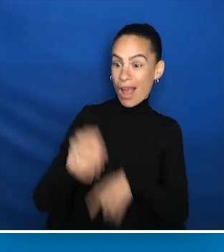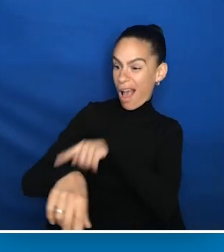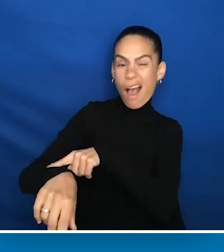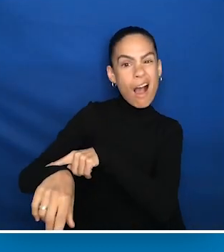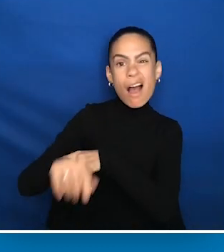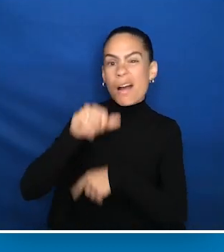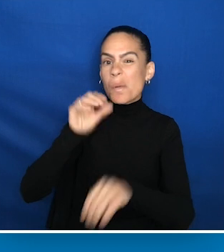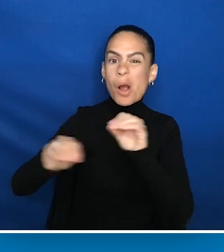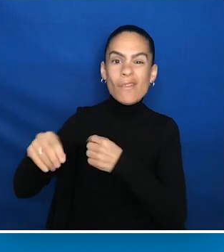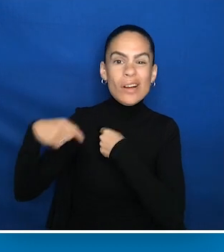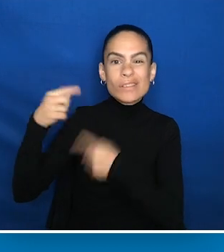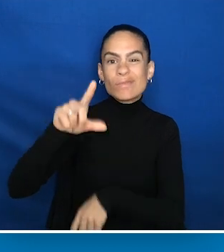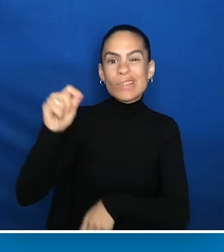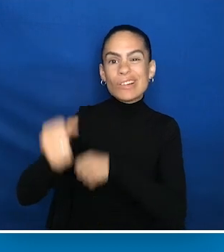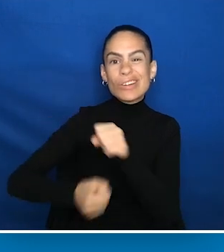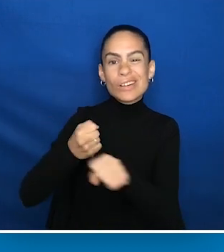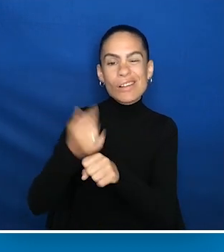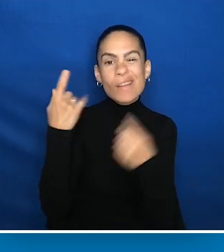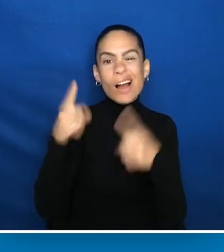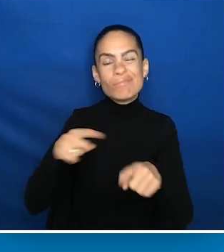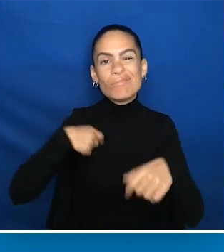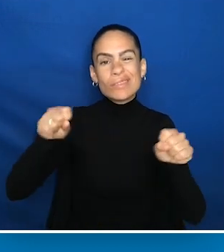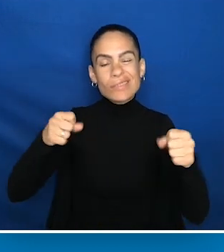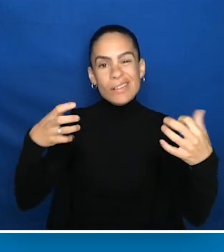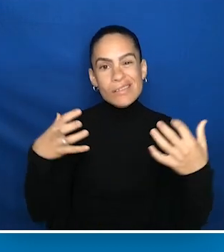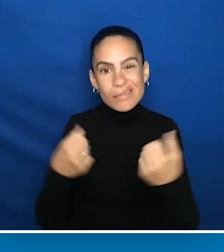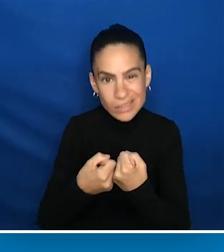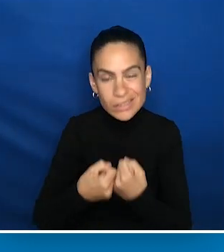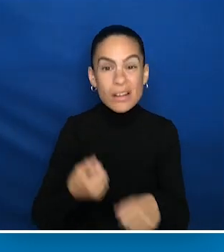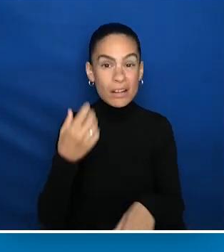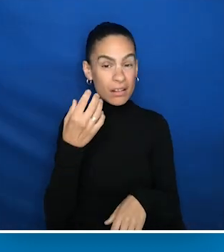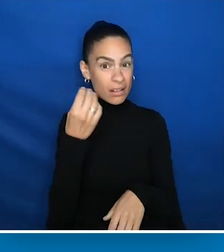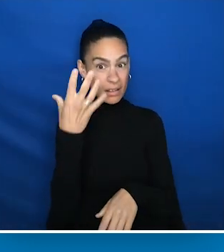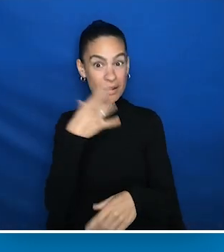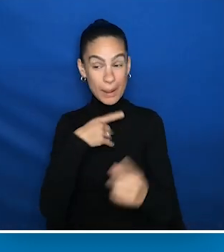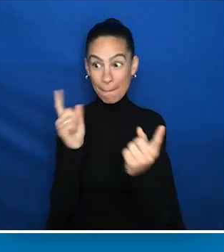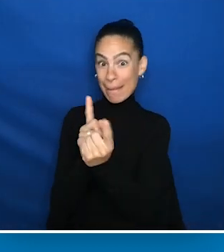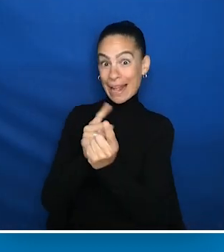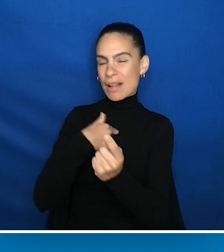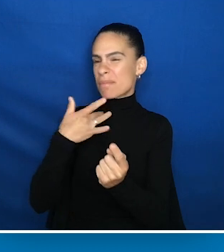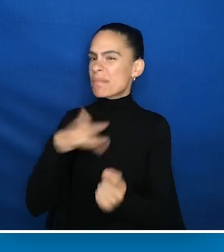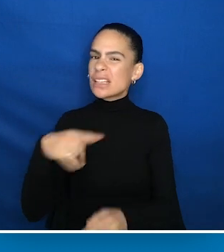I was in a motorcycle accident, and I usually tell people right off the bat because kids will really want to know what's up with my arms.